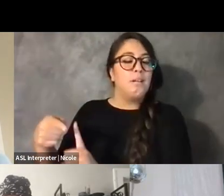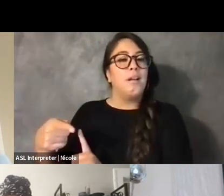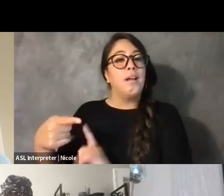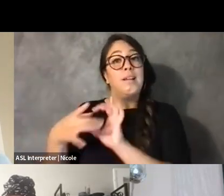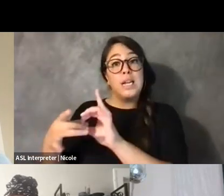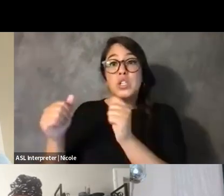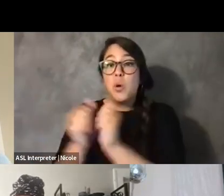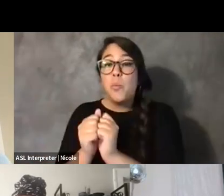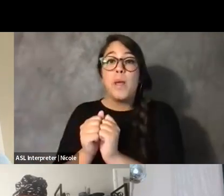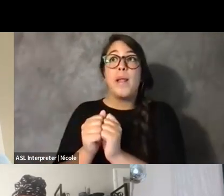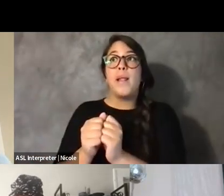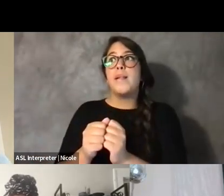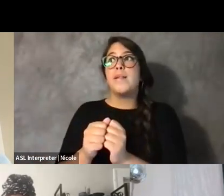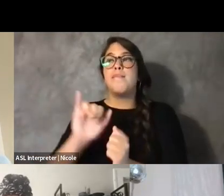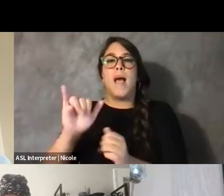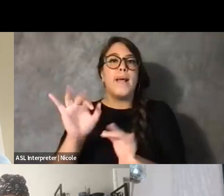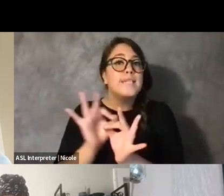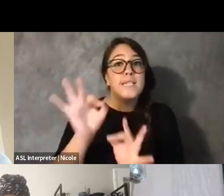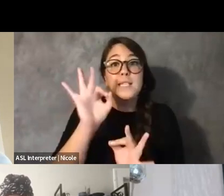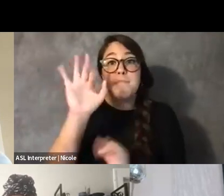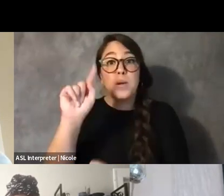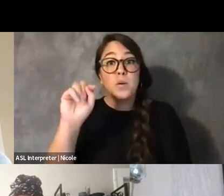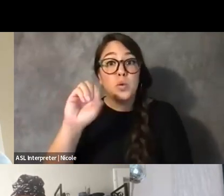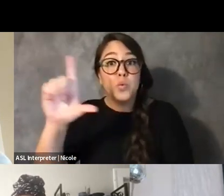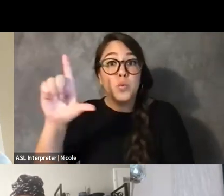like a spiritual tool for healing.